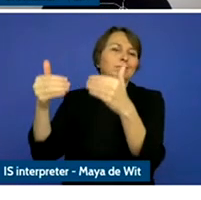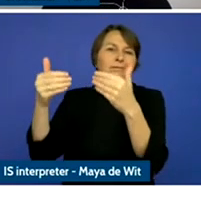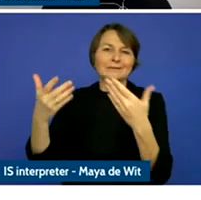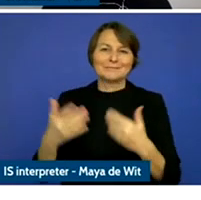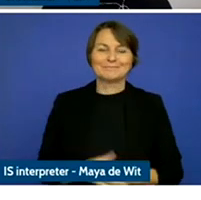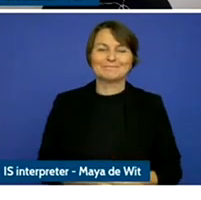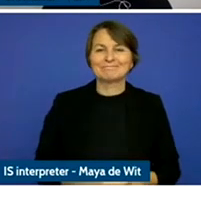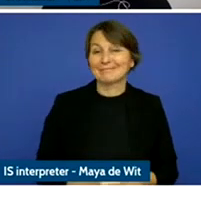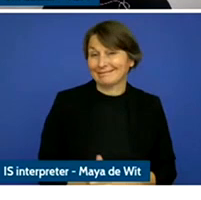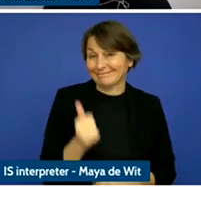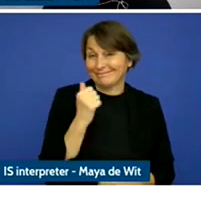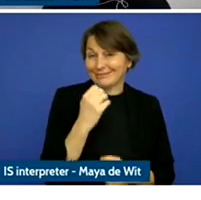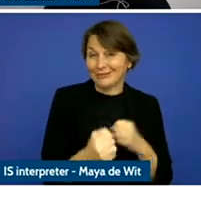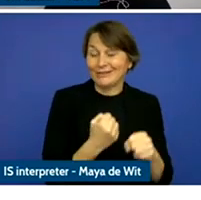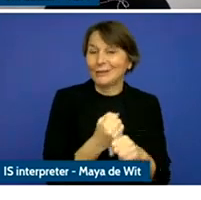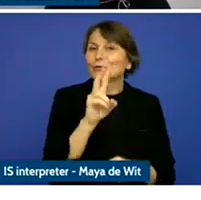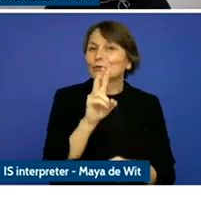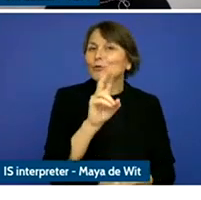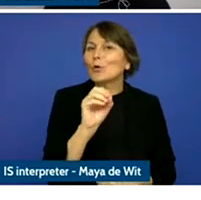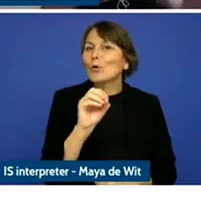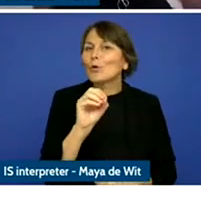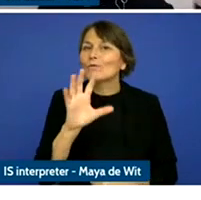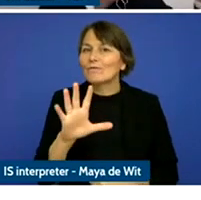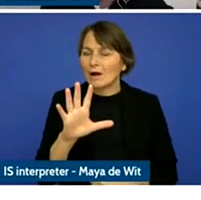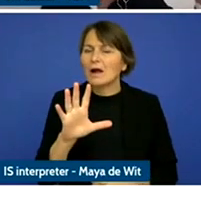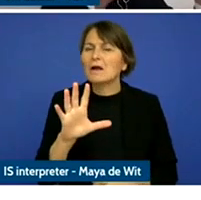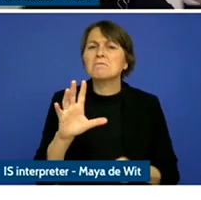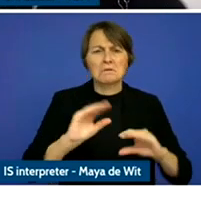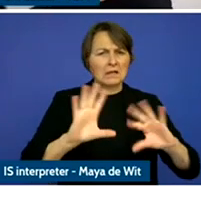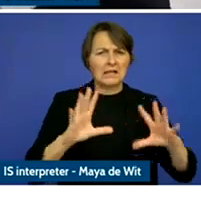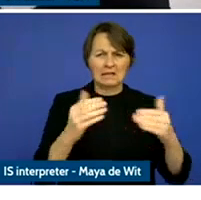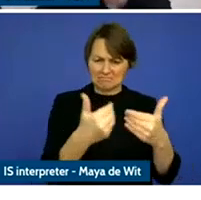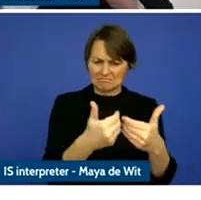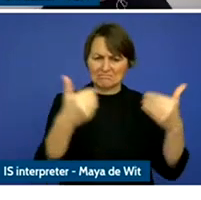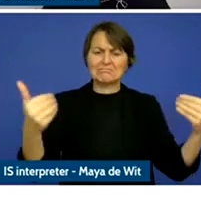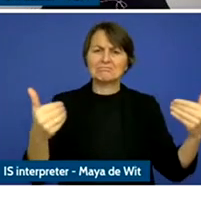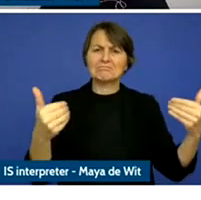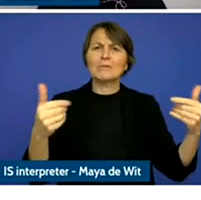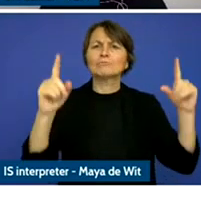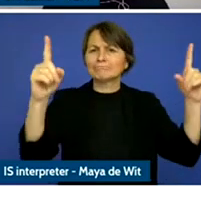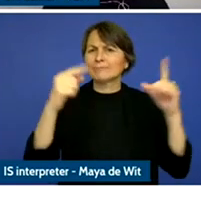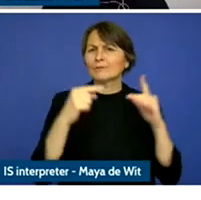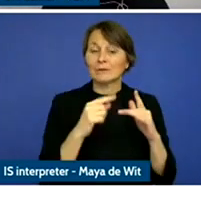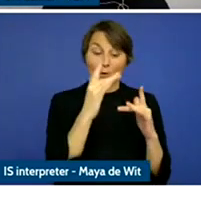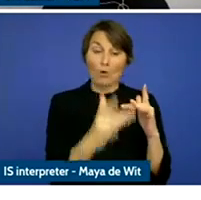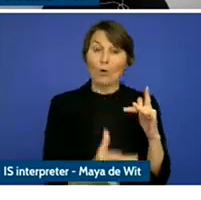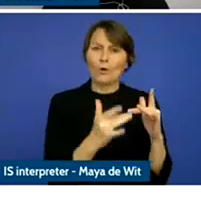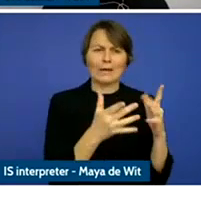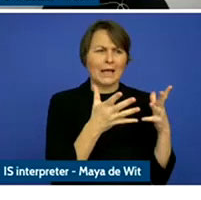there was still a destinations here was the real world and online growth and today